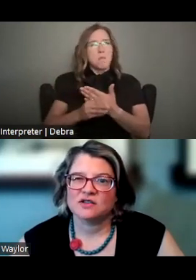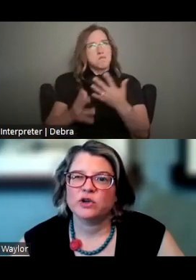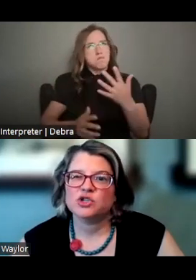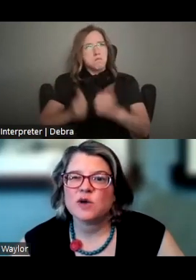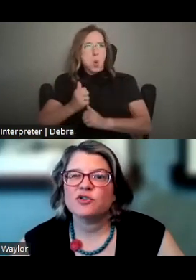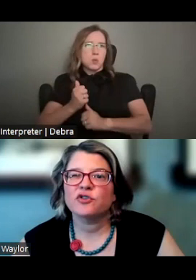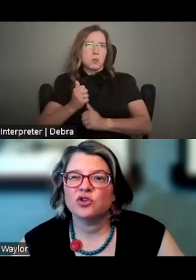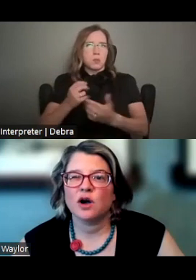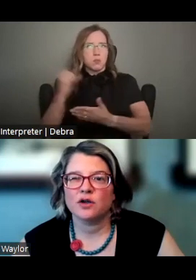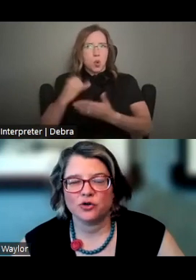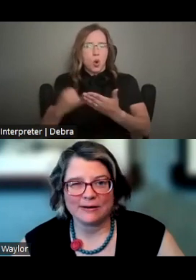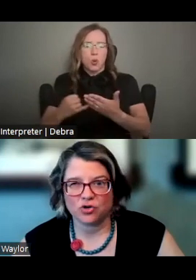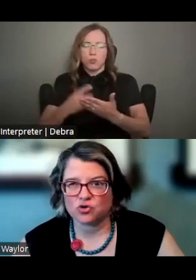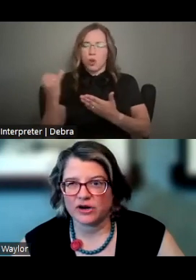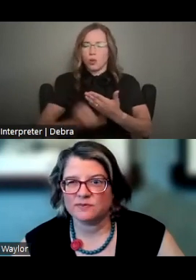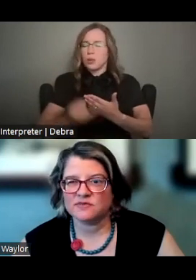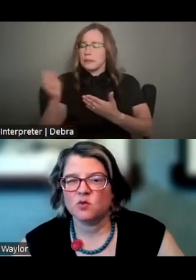PROJECTS WE DO HAVE A FEW OTHER GRANT PROGRAMS.